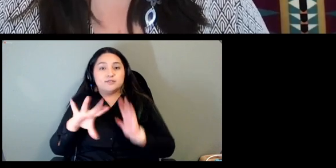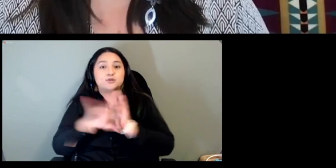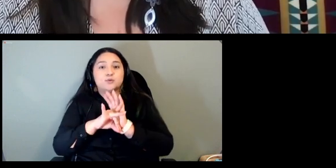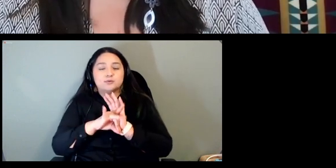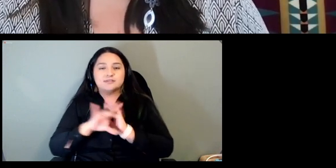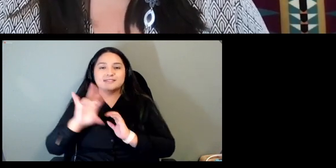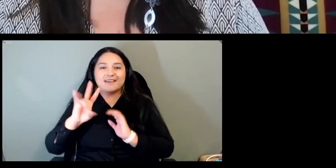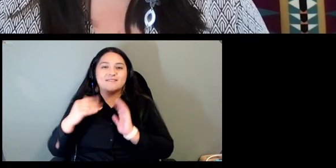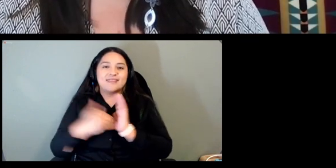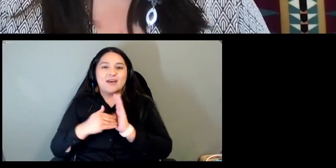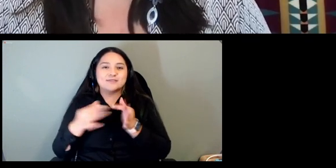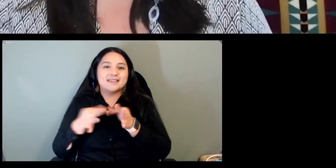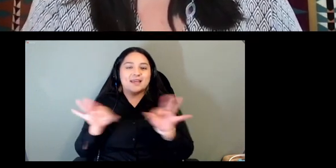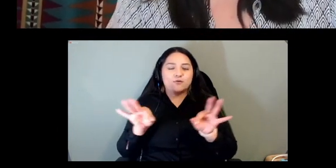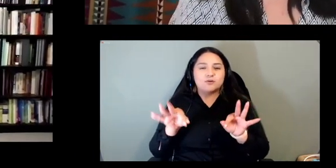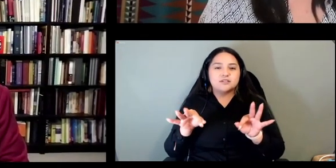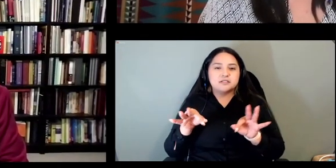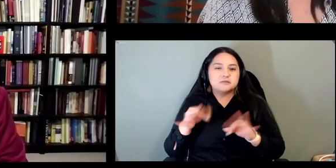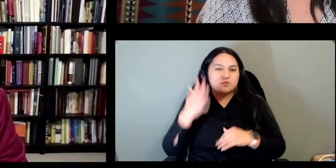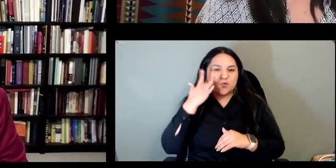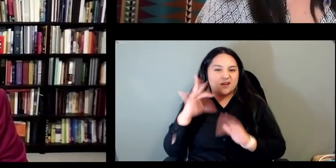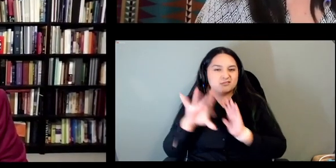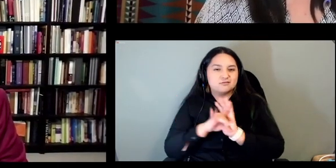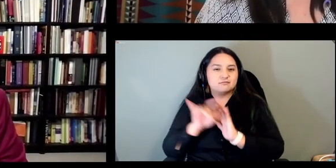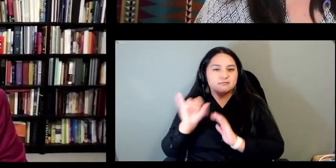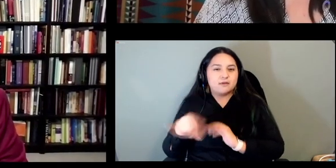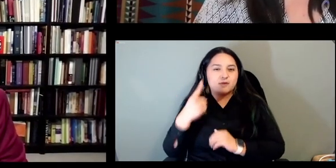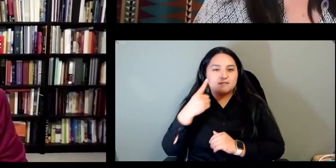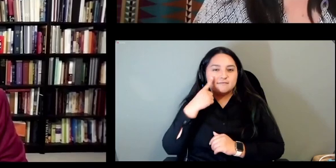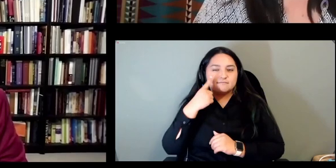for your course